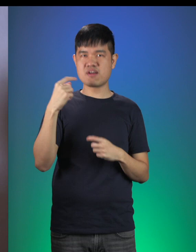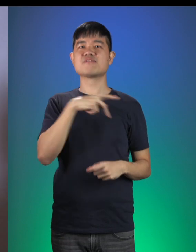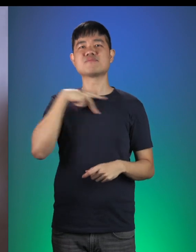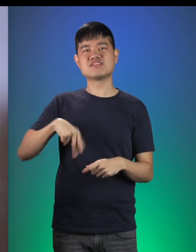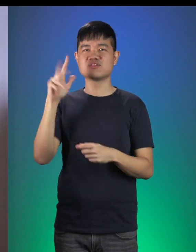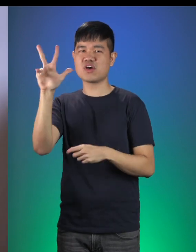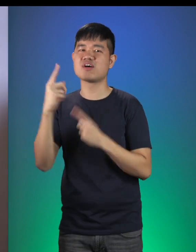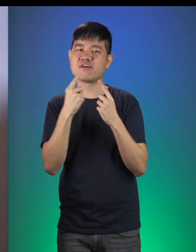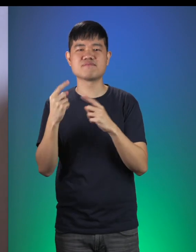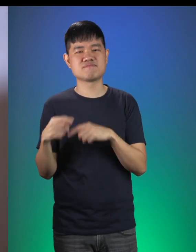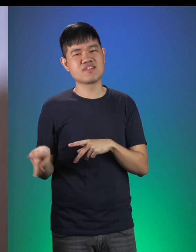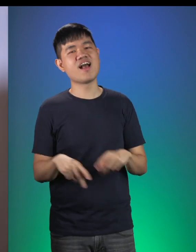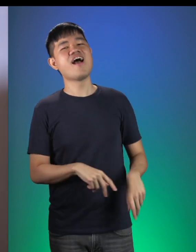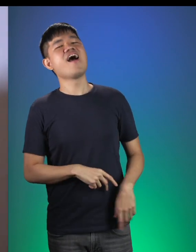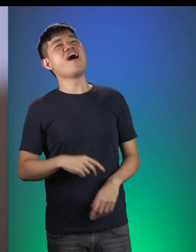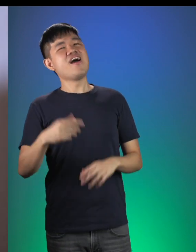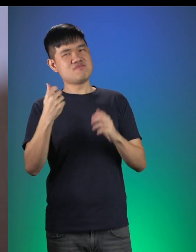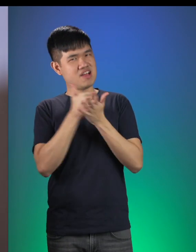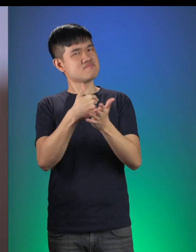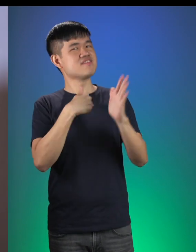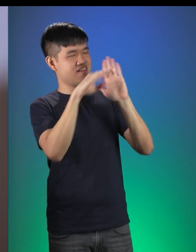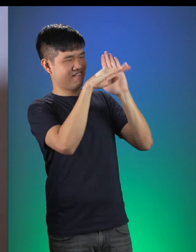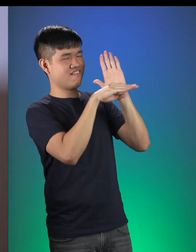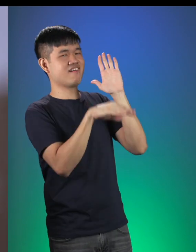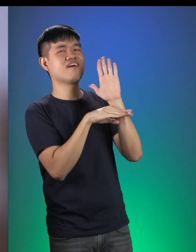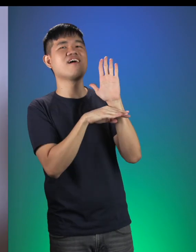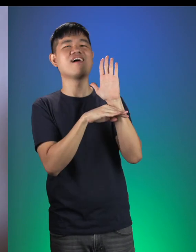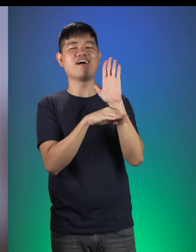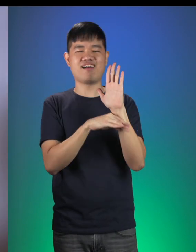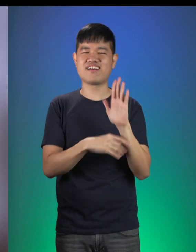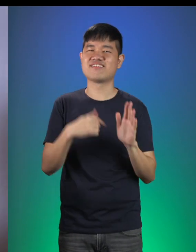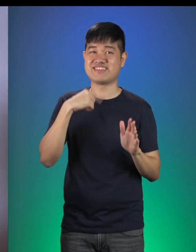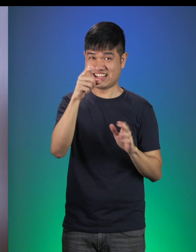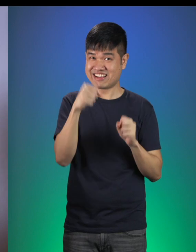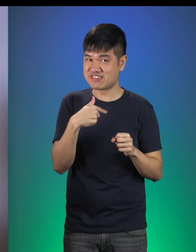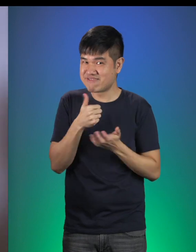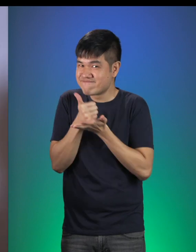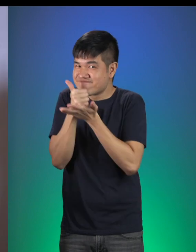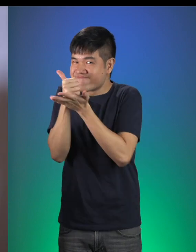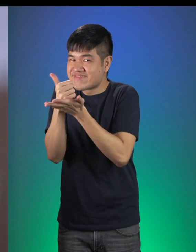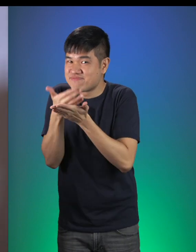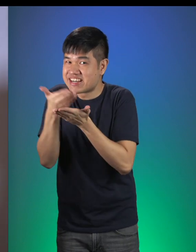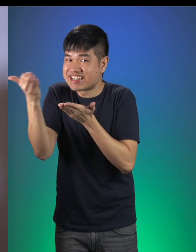And it would help me with my list of 3 things! Do you think I can buy them from you please?